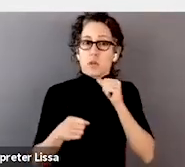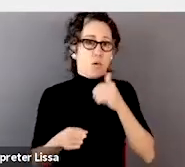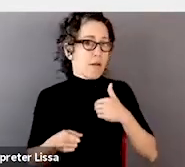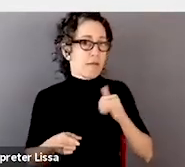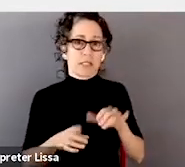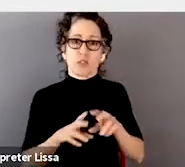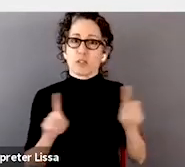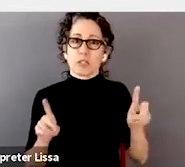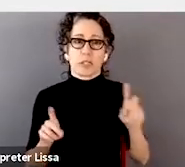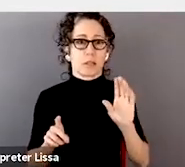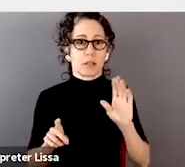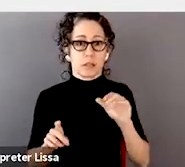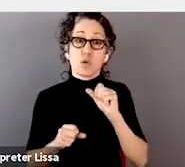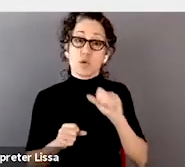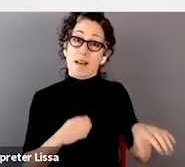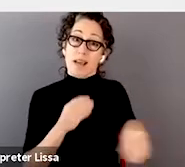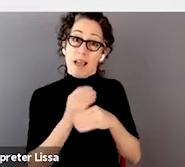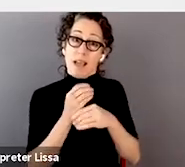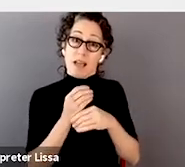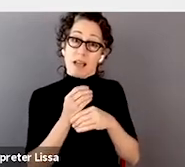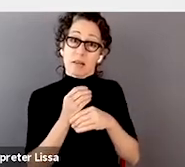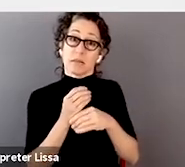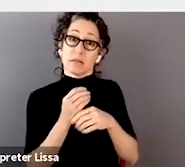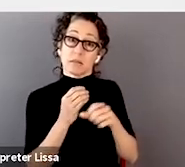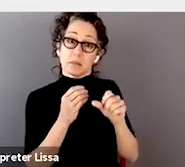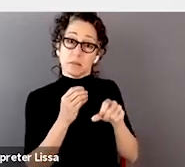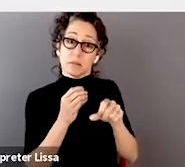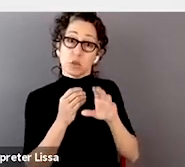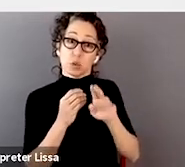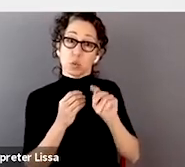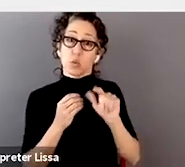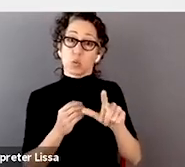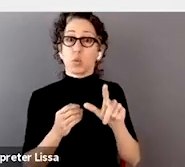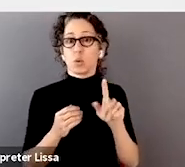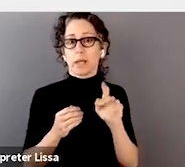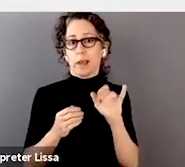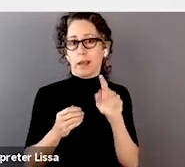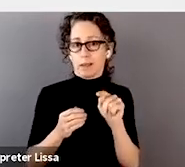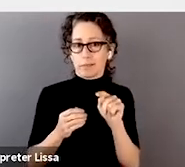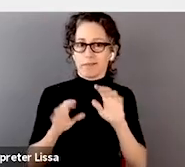you can add that to your toolkit as you engage in that space, as you gain experience,